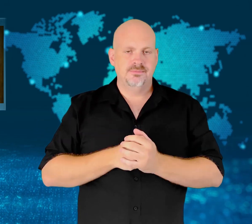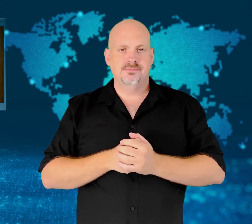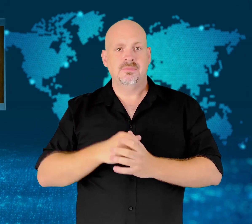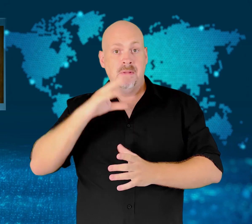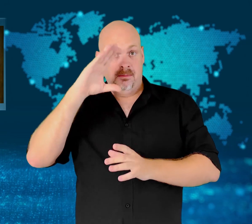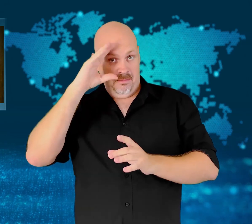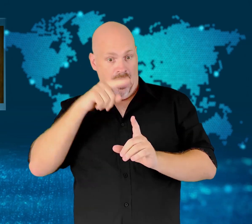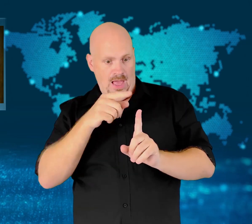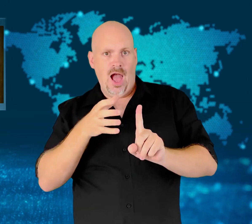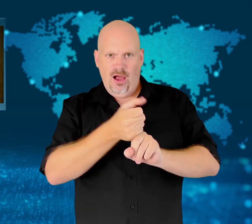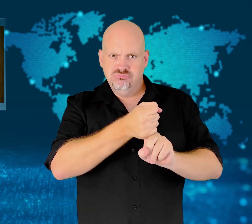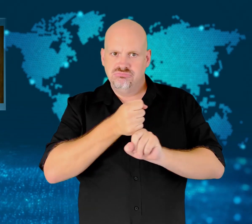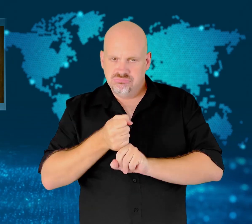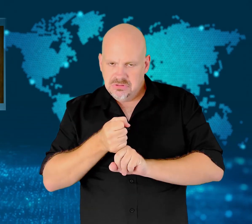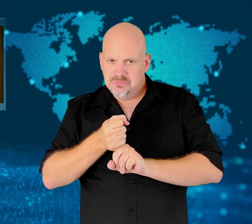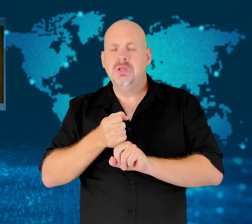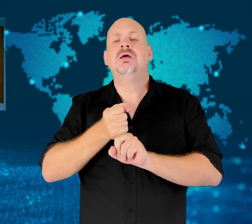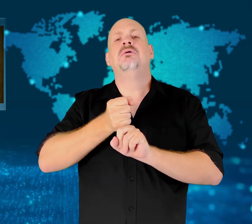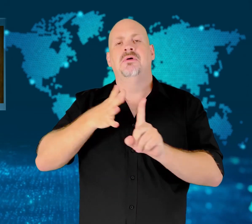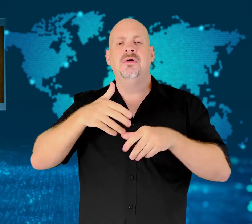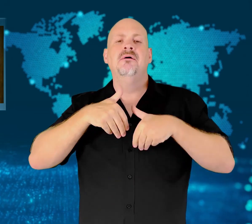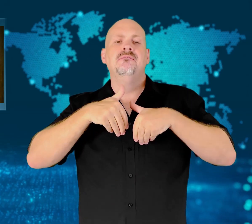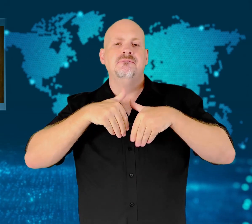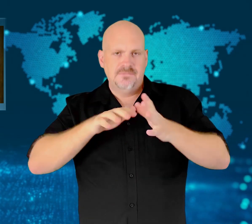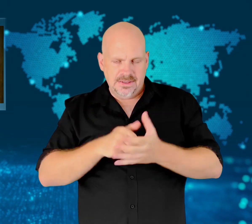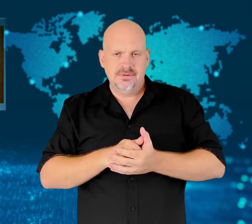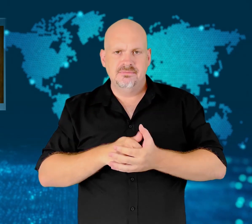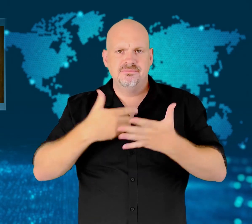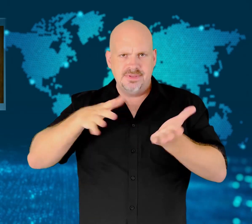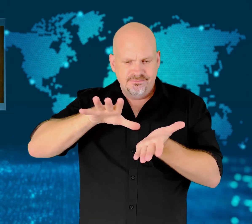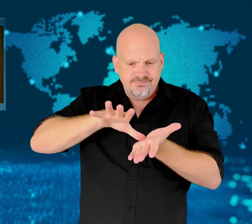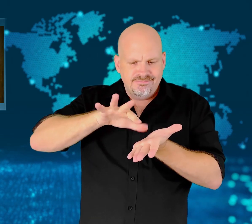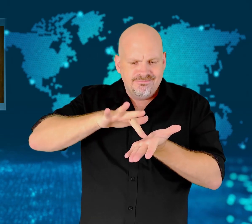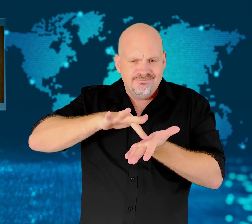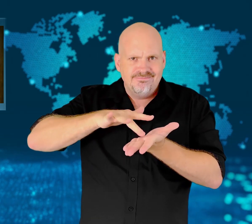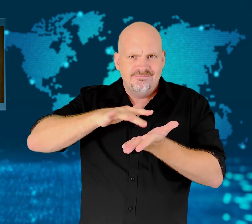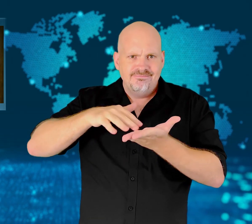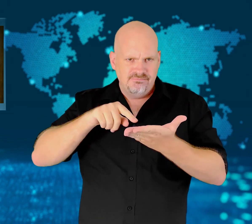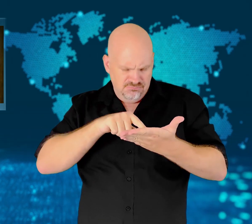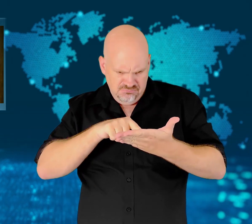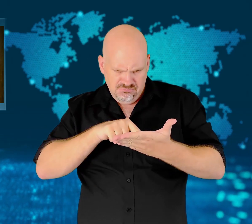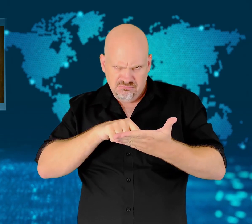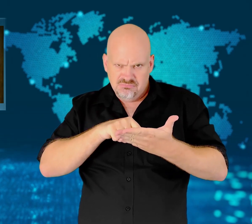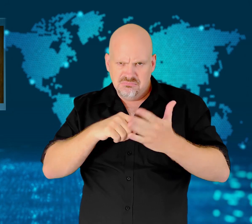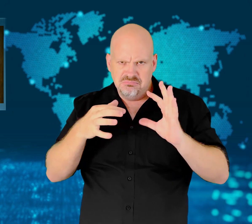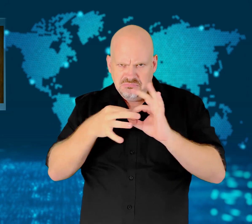at an international airport in Vienna, Austria.